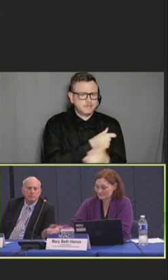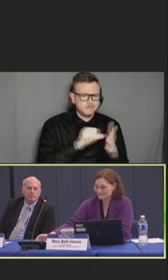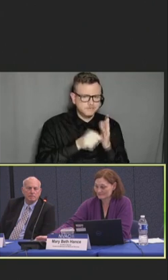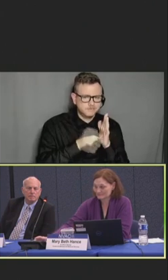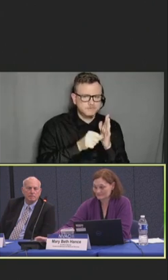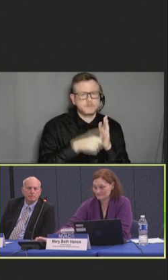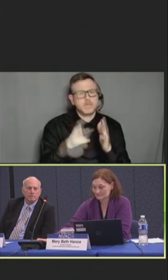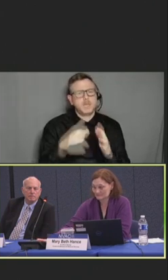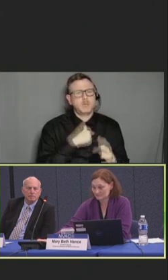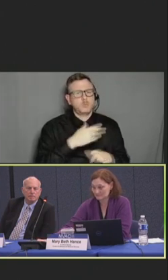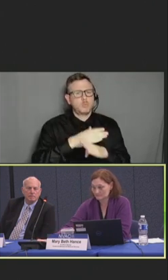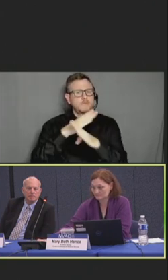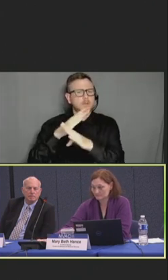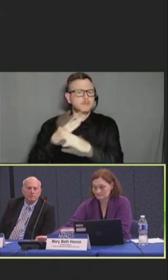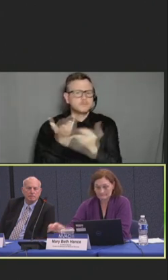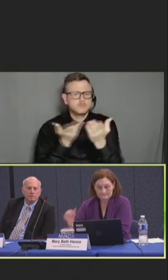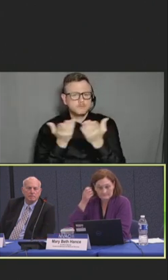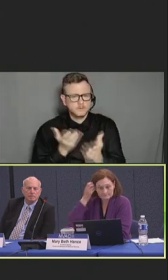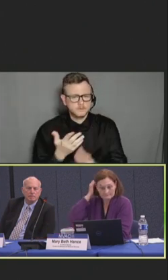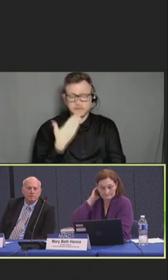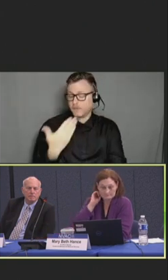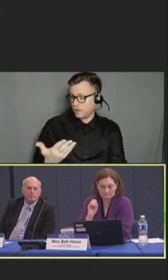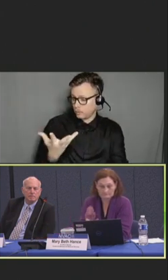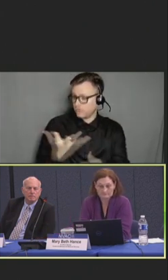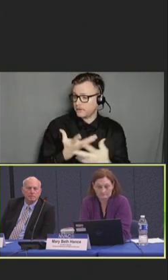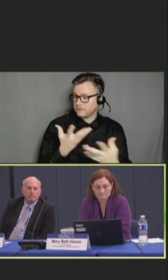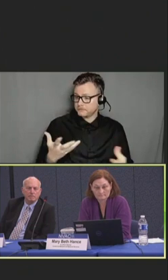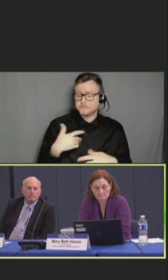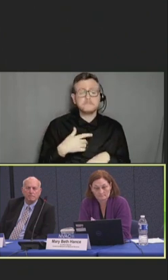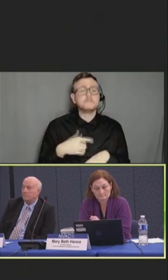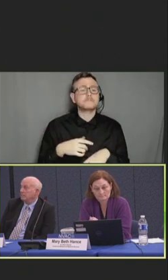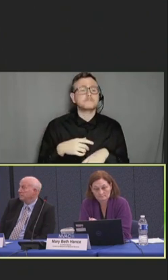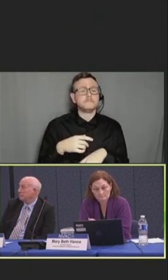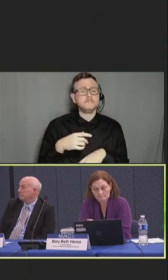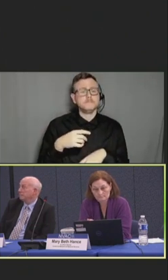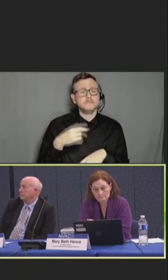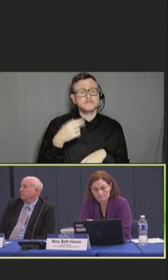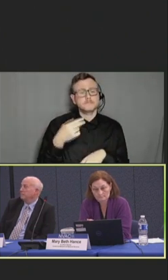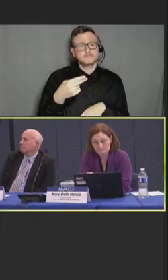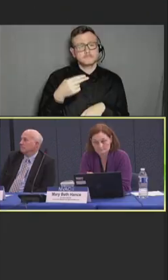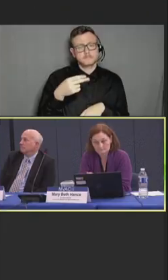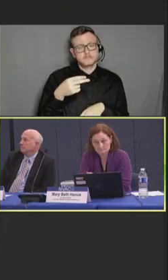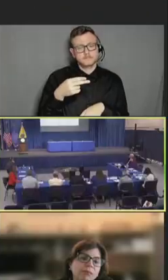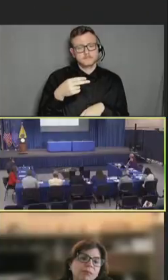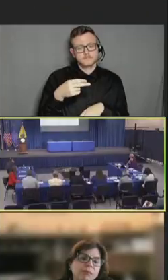Robert Hopkins, Jr.: Thank you very much. Next is HRSA. Roxanna Diba.